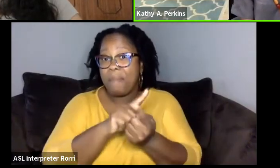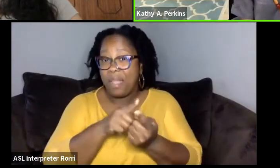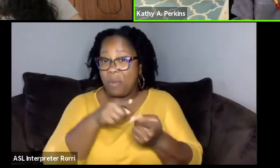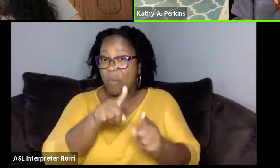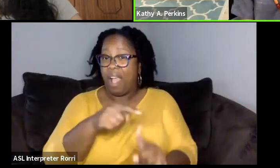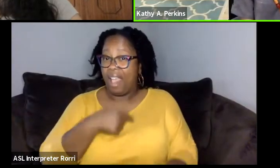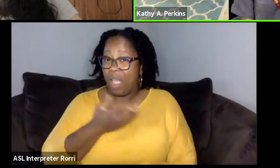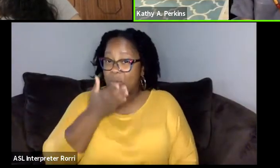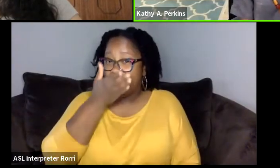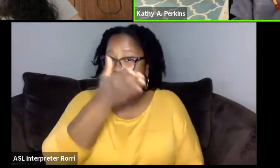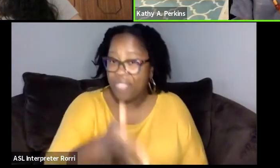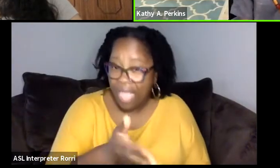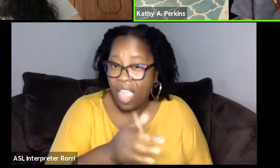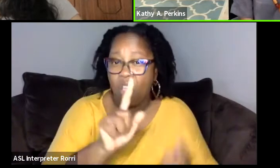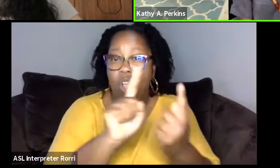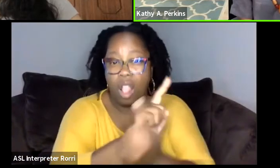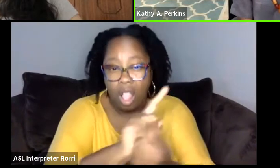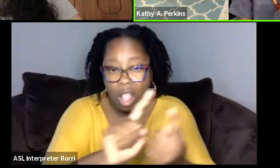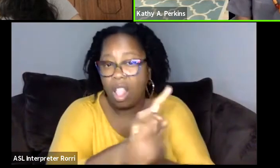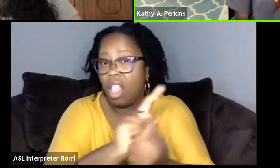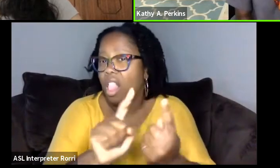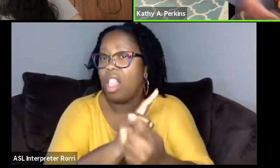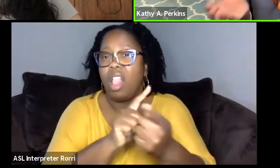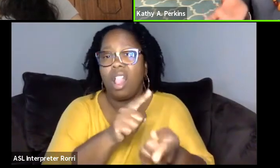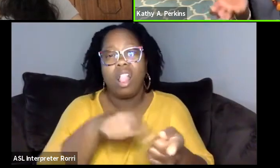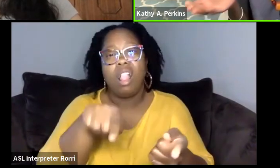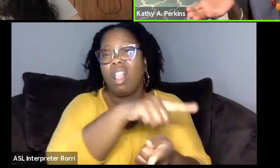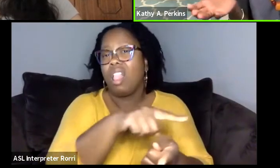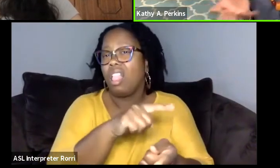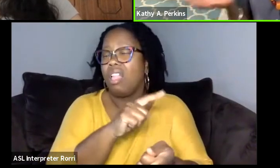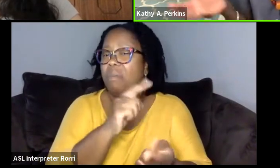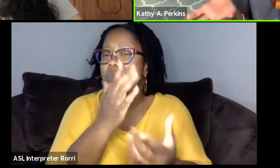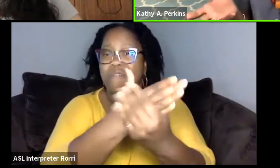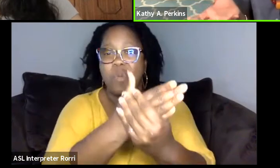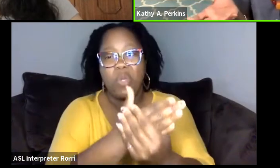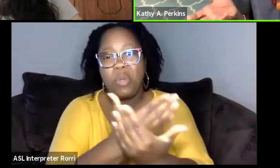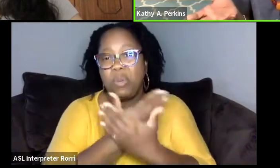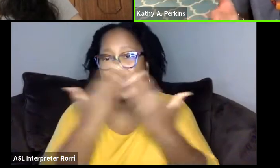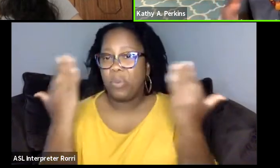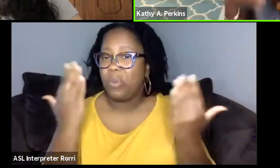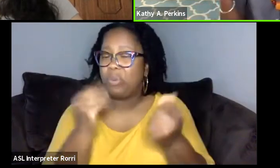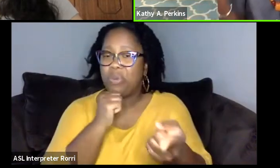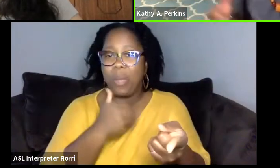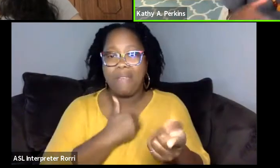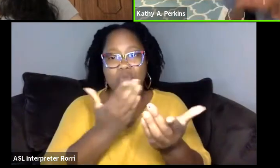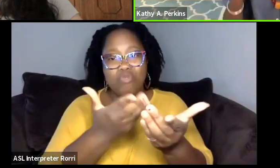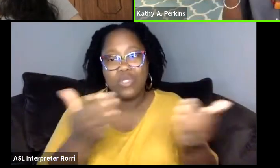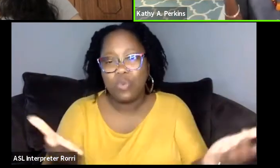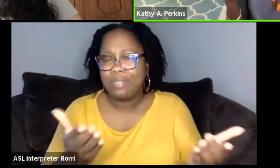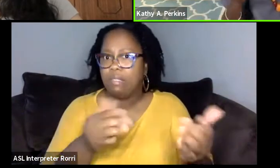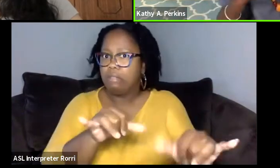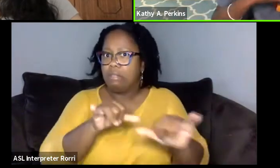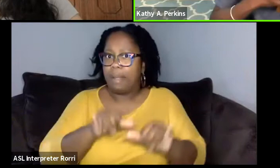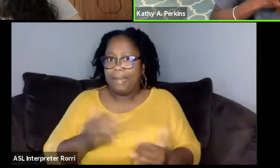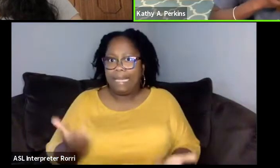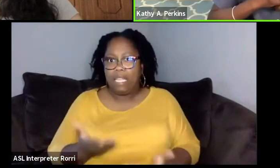And they didn't have the portfolio like the students here because they don't have the resources to have Vectorworks in AutoCAD and all that stuff.